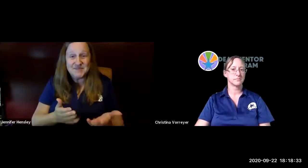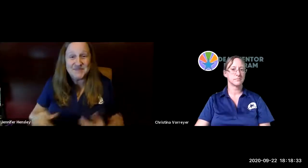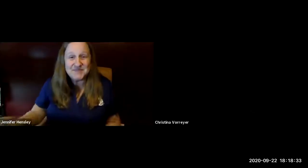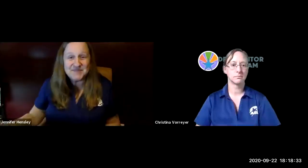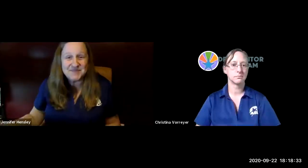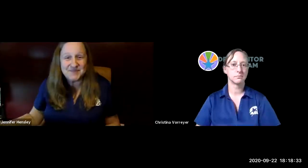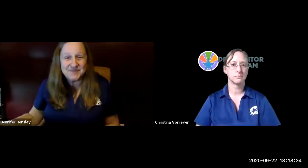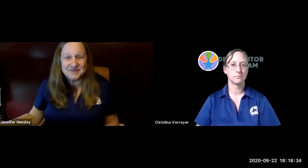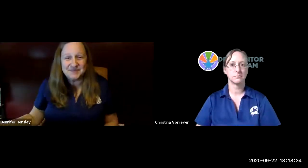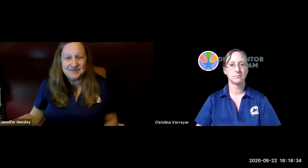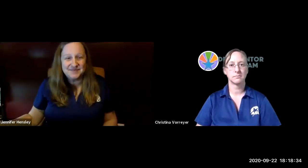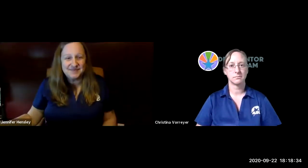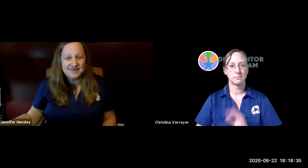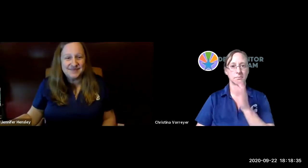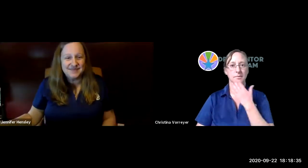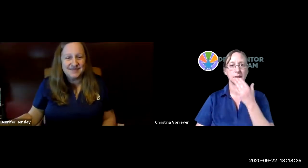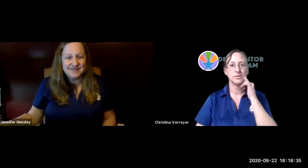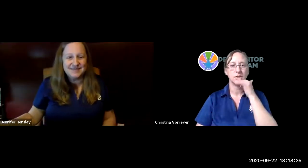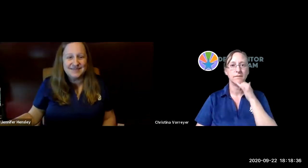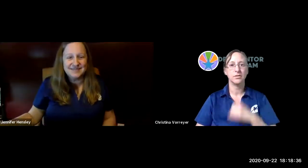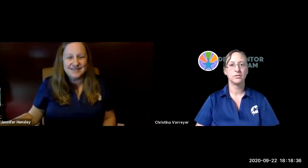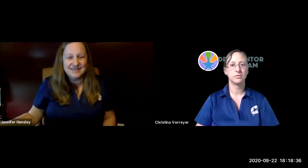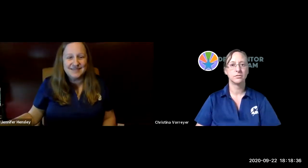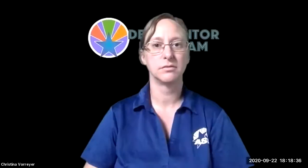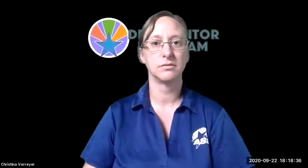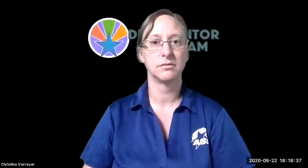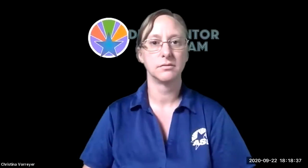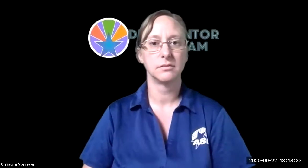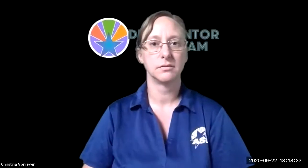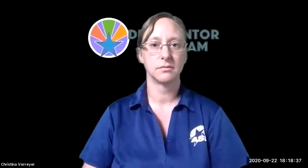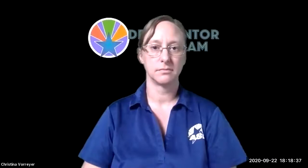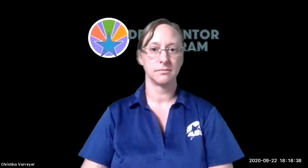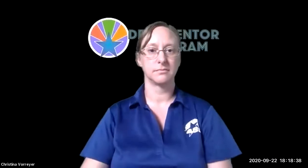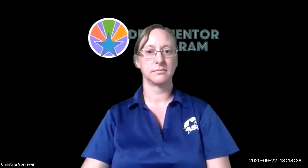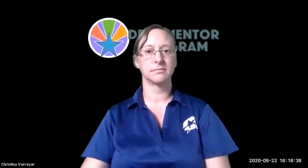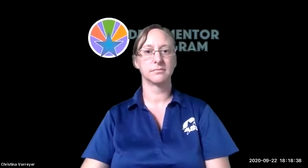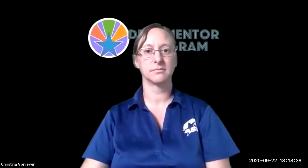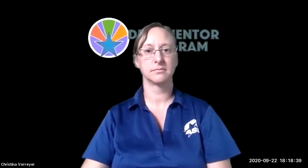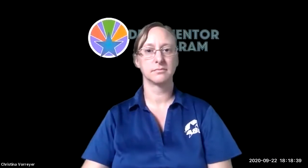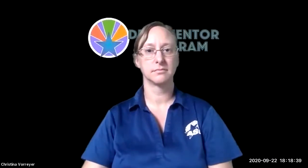thank you chrissy great thank you jennifer